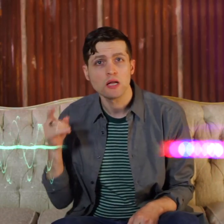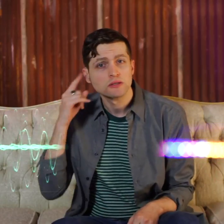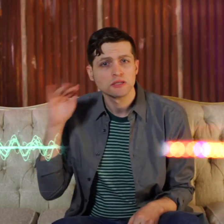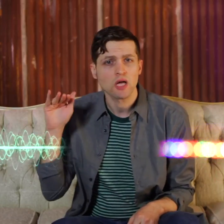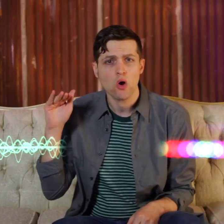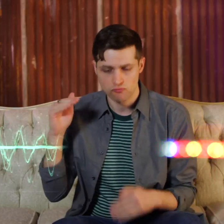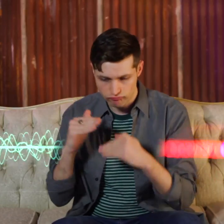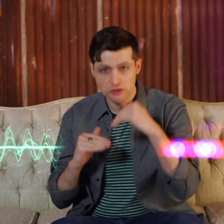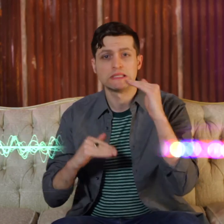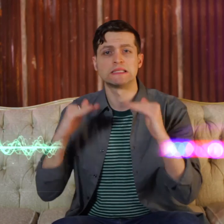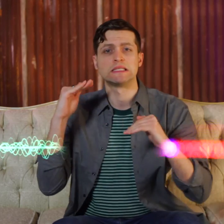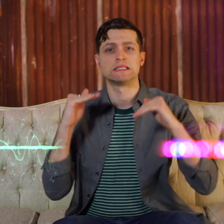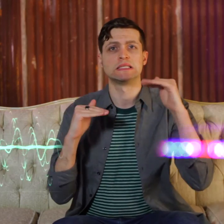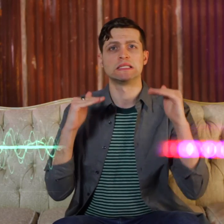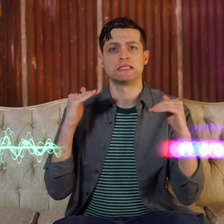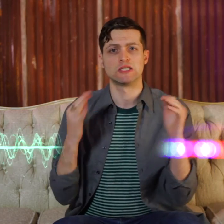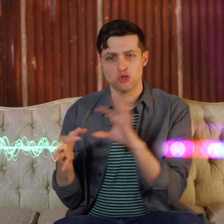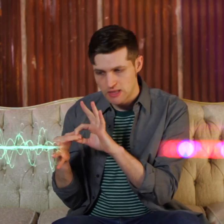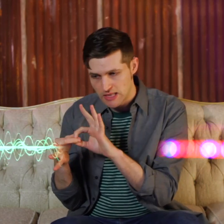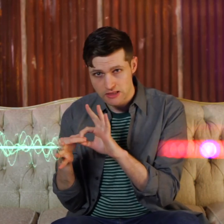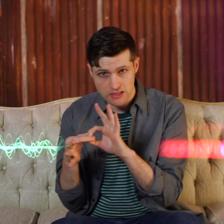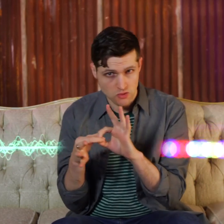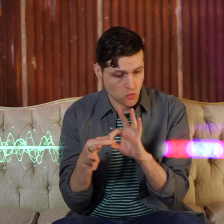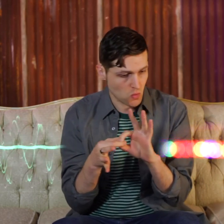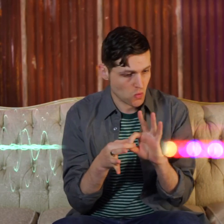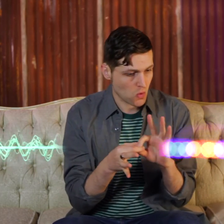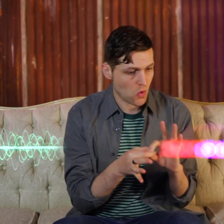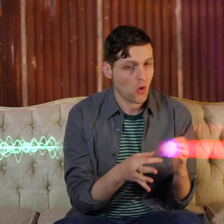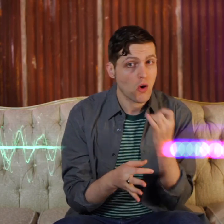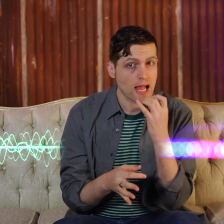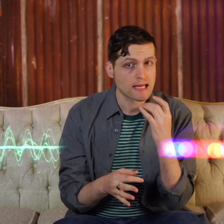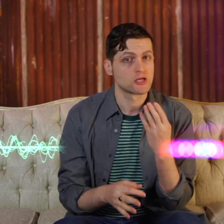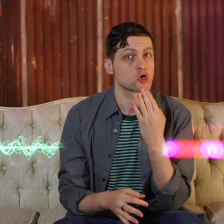I connect the sound intensity with the color of light.